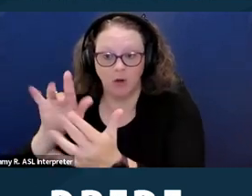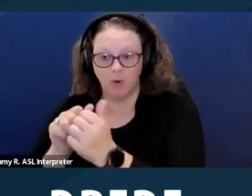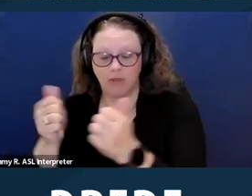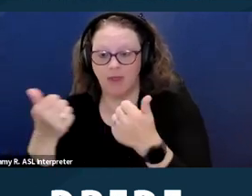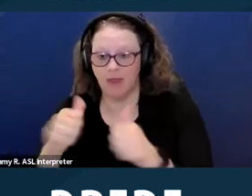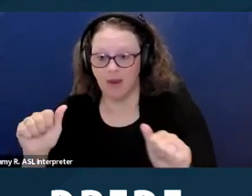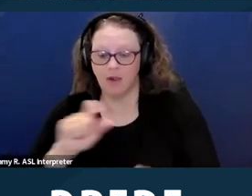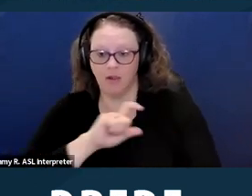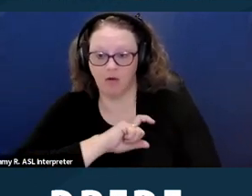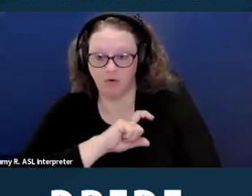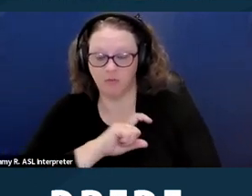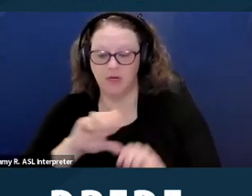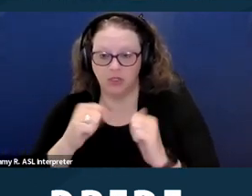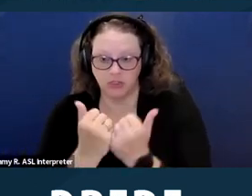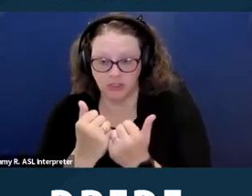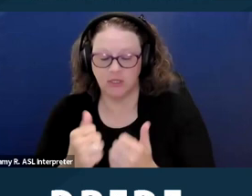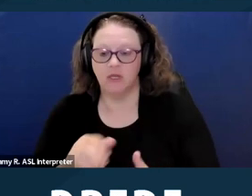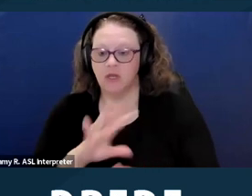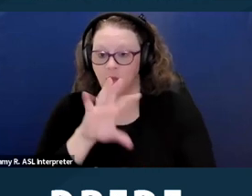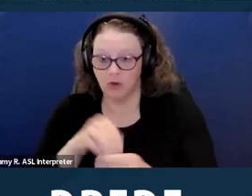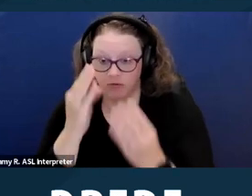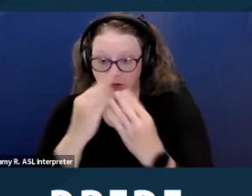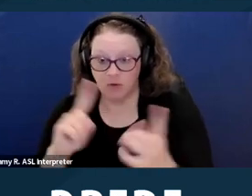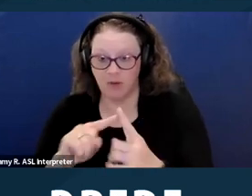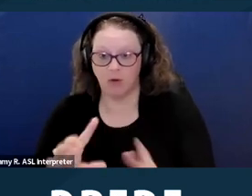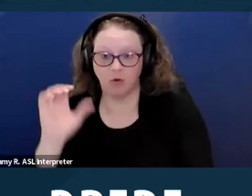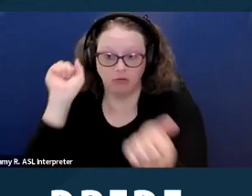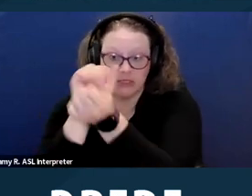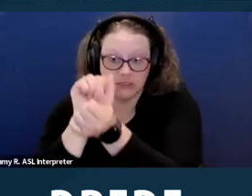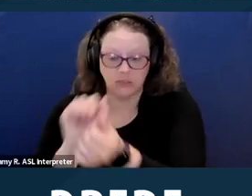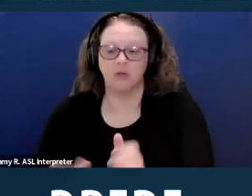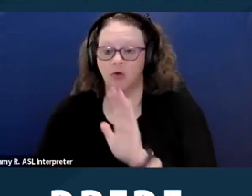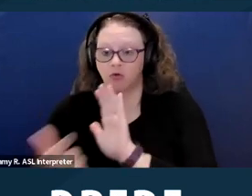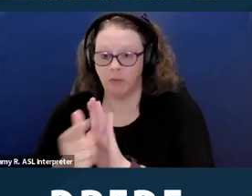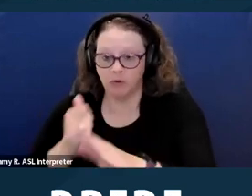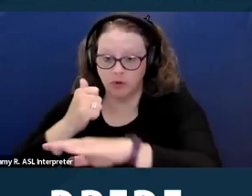And that includes information about arrests, criminal charges or indictments. Having been questioned,